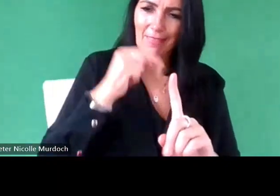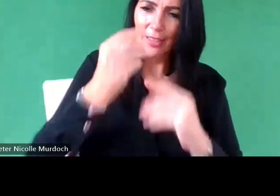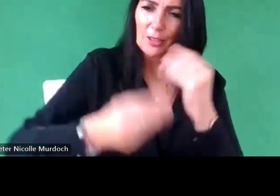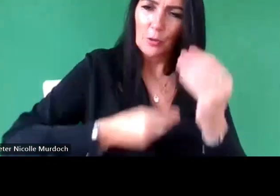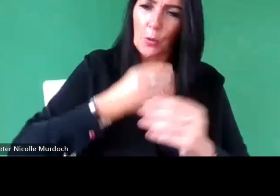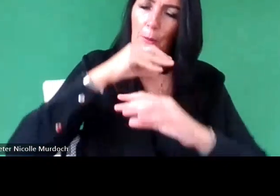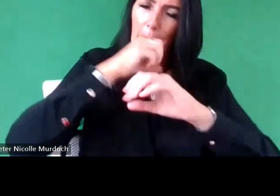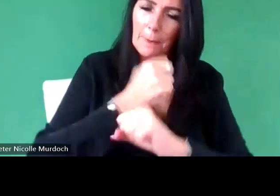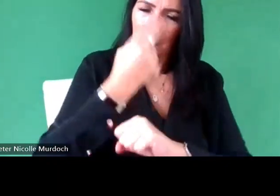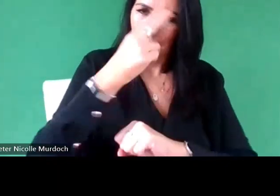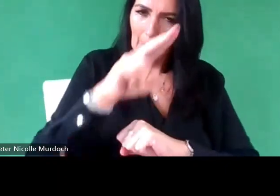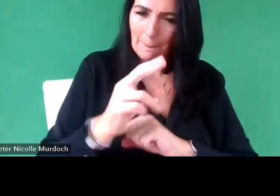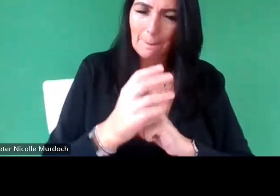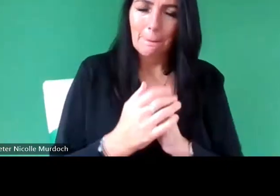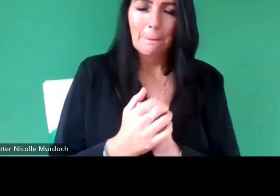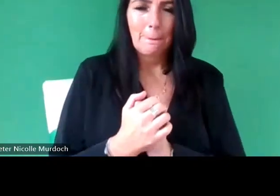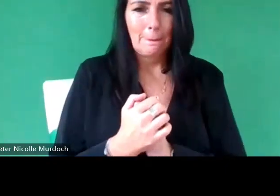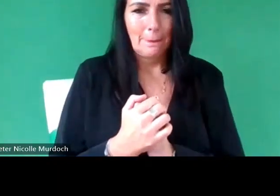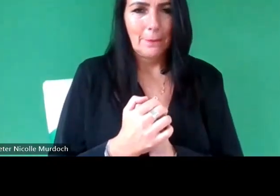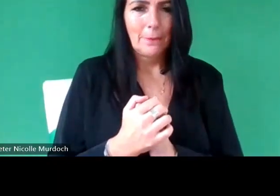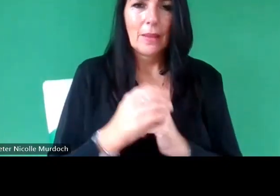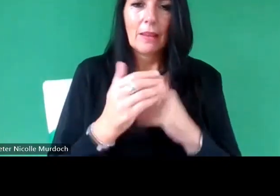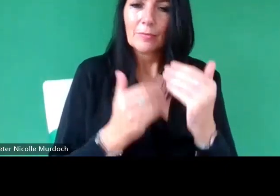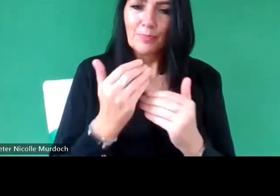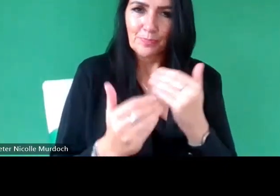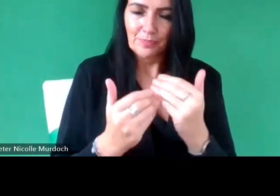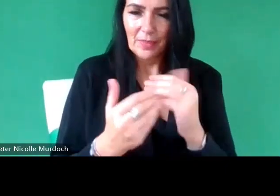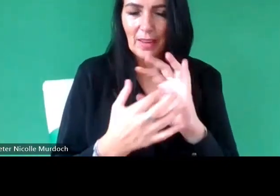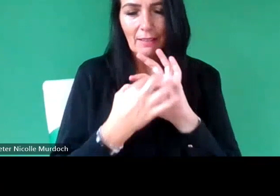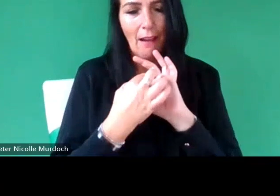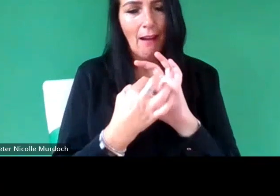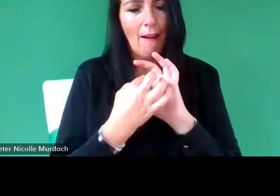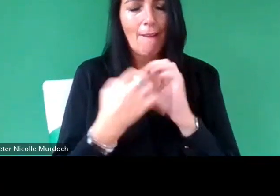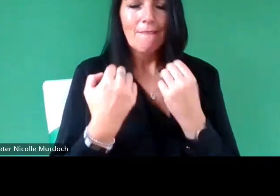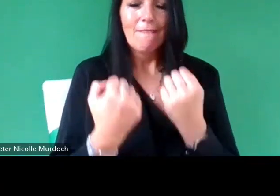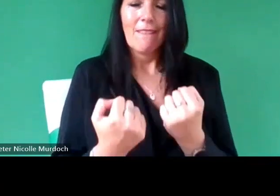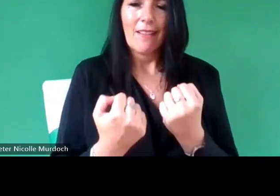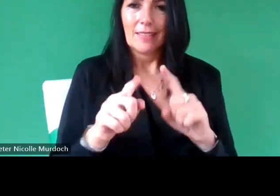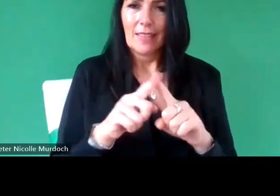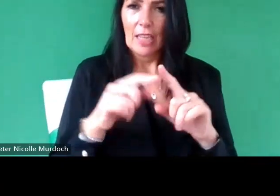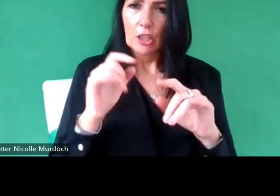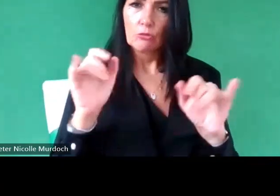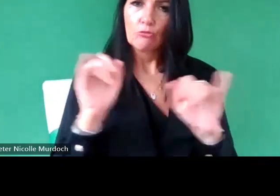um and then by that point they're relating to them because actually things like trauma are not class